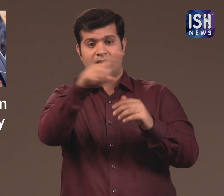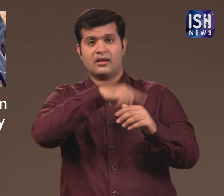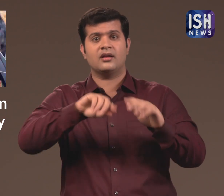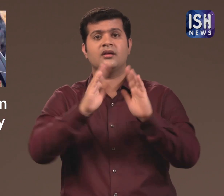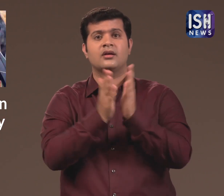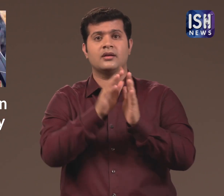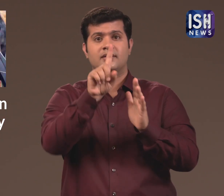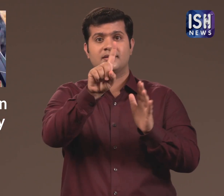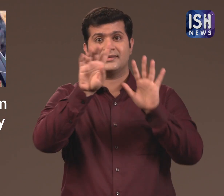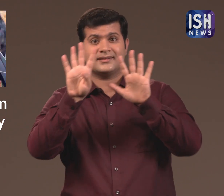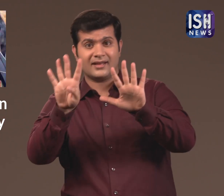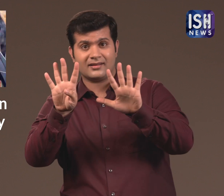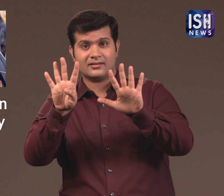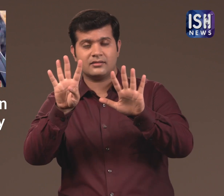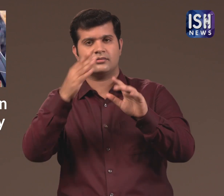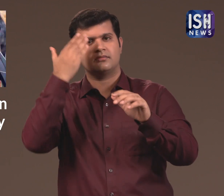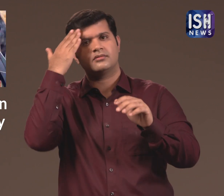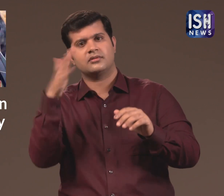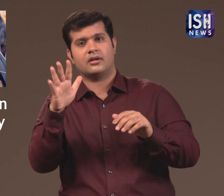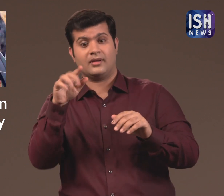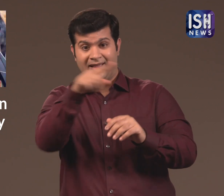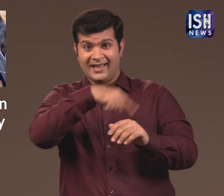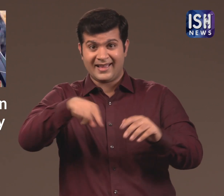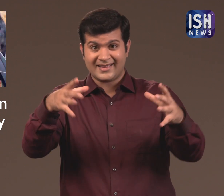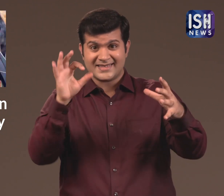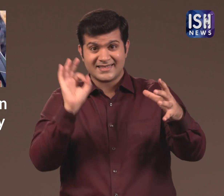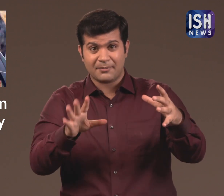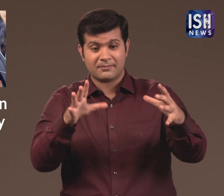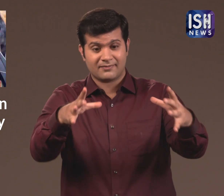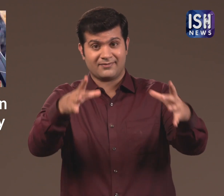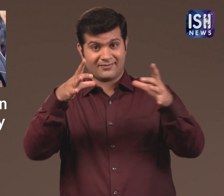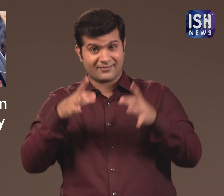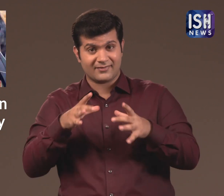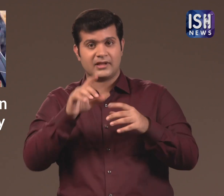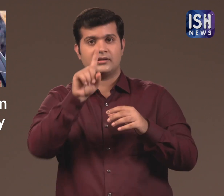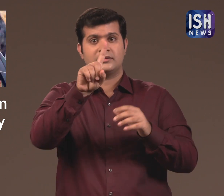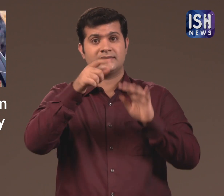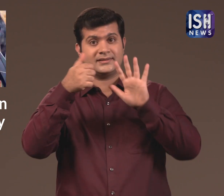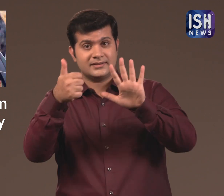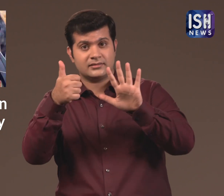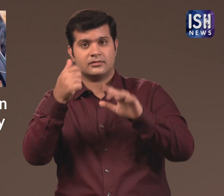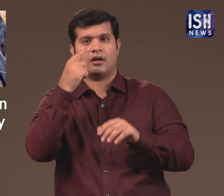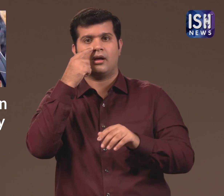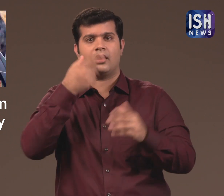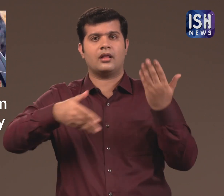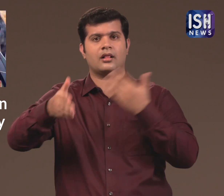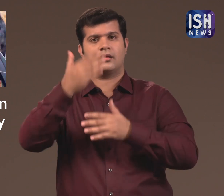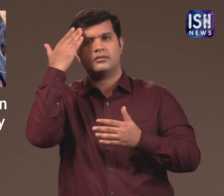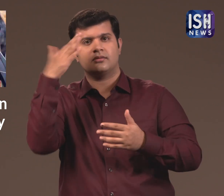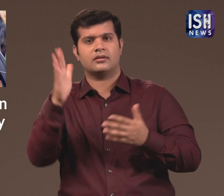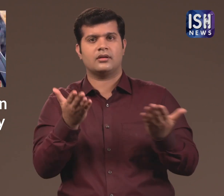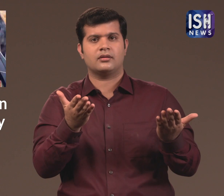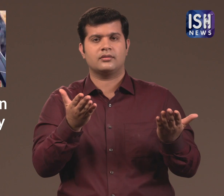Total 19 students died. Out of these, 16 were girls who died.